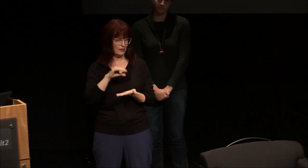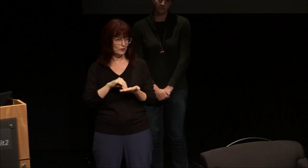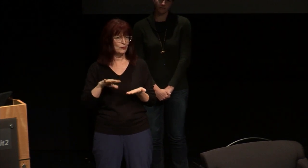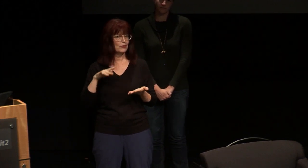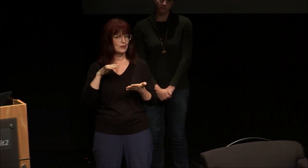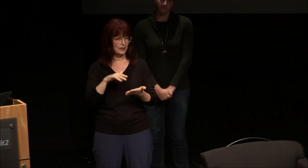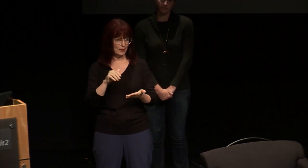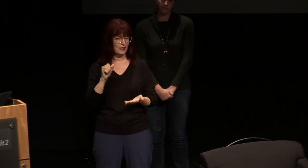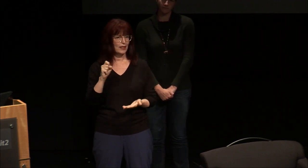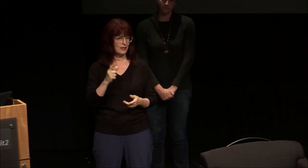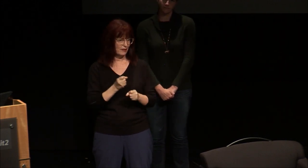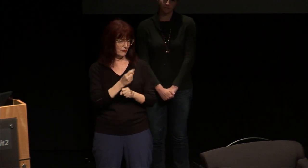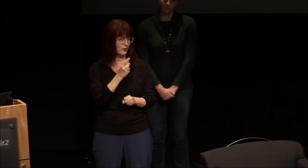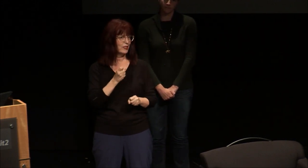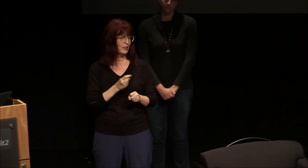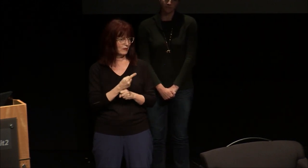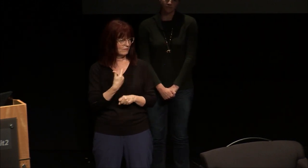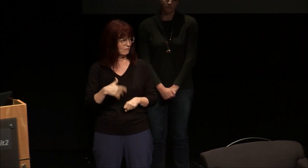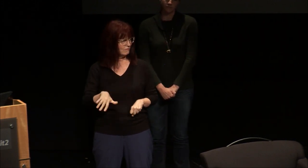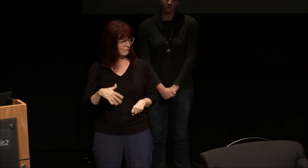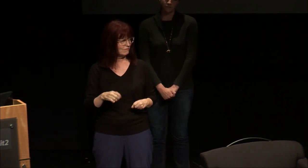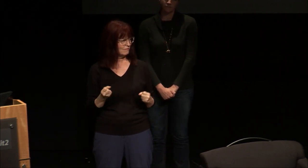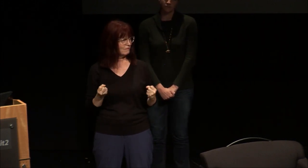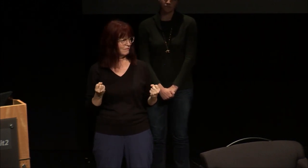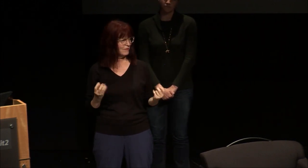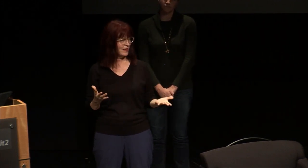hundred thousand college students are enrolled in a cell courses every year